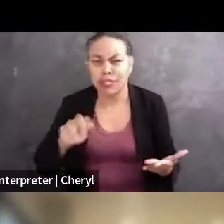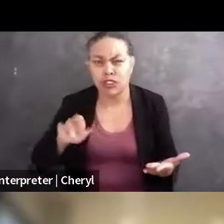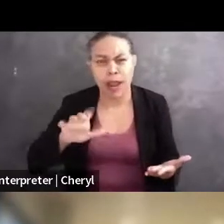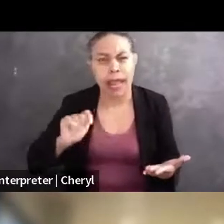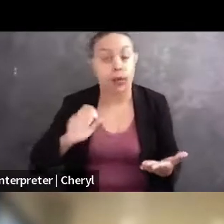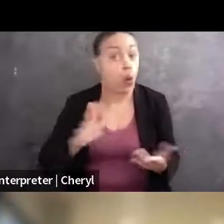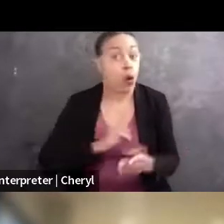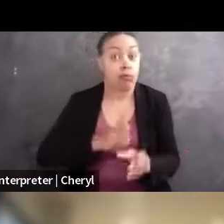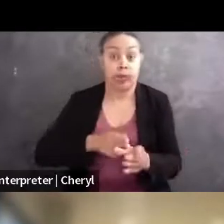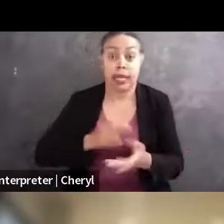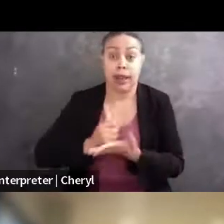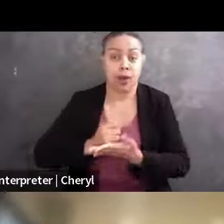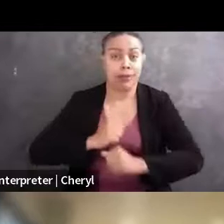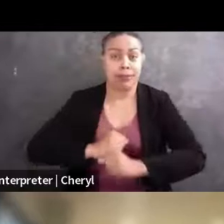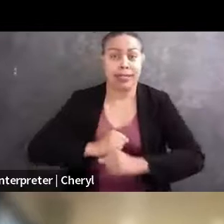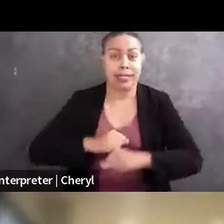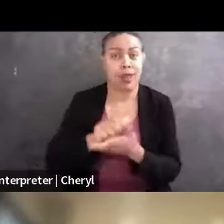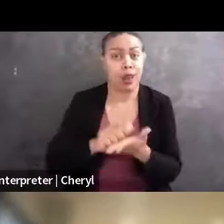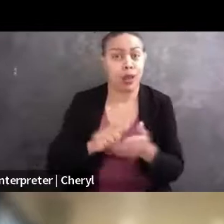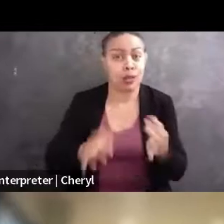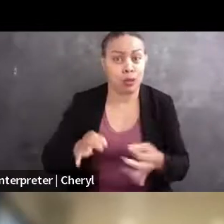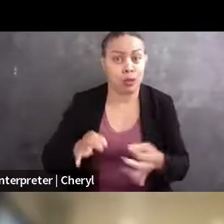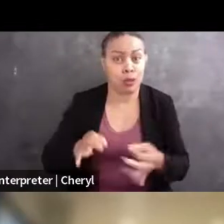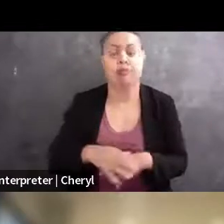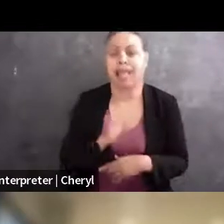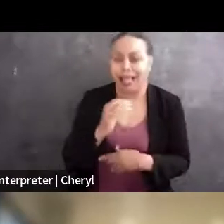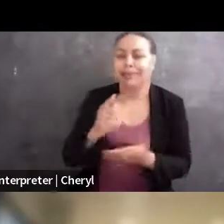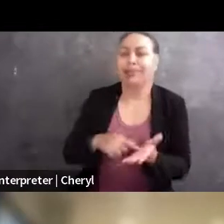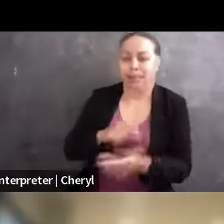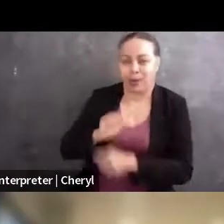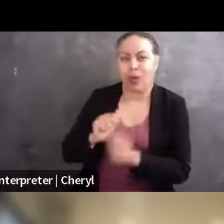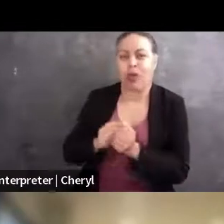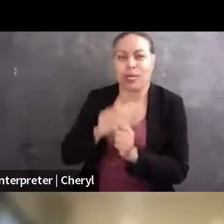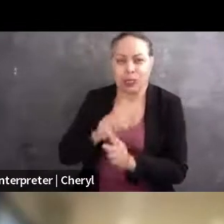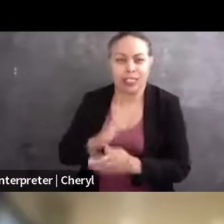And then I also do some plaintiff side work for journalists, most often in public records cases,